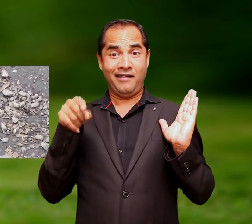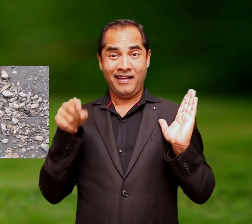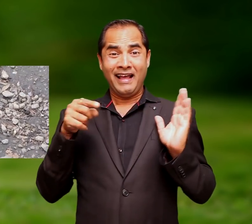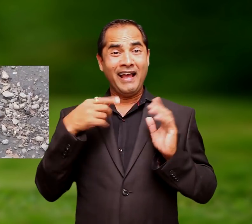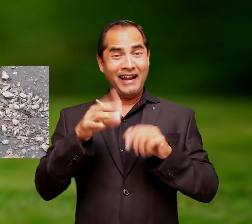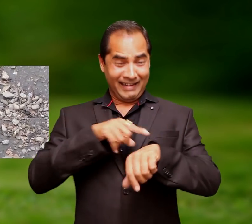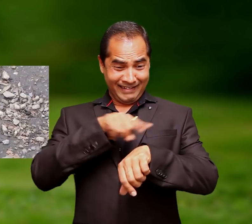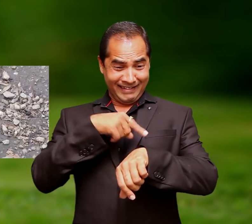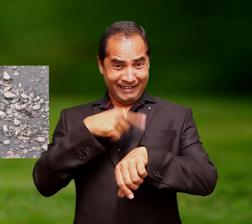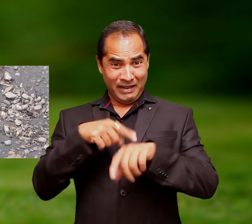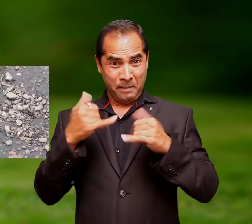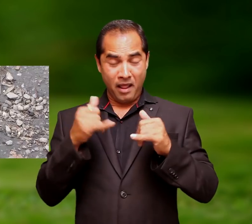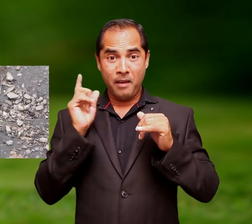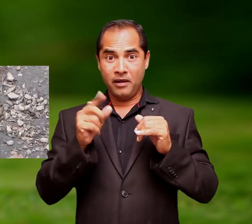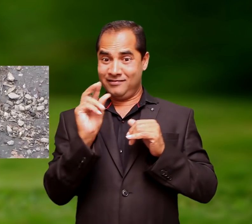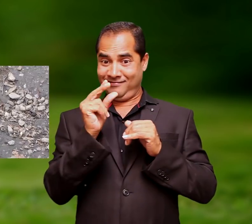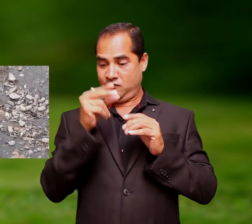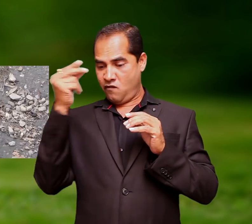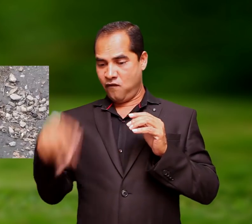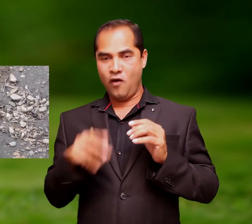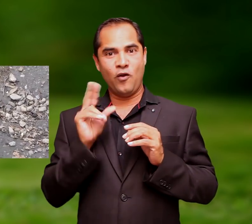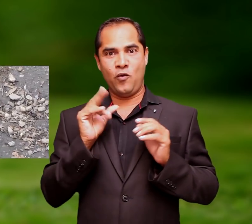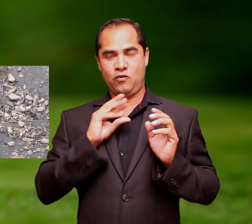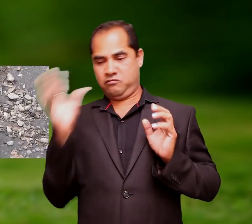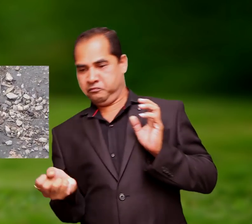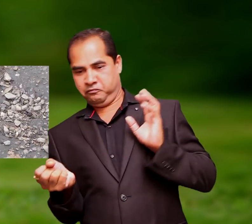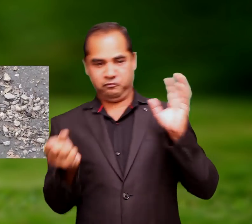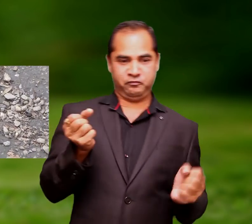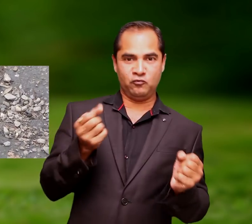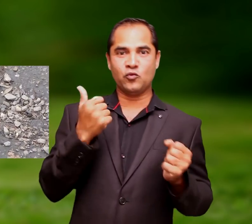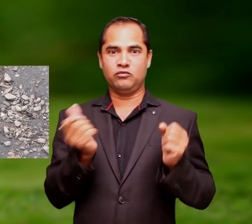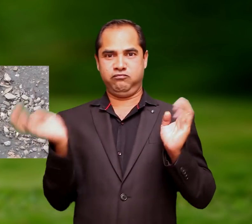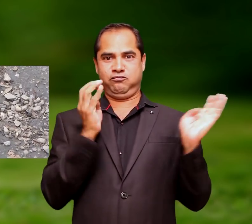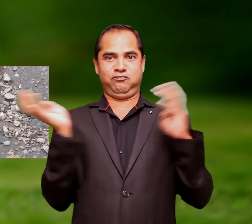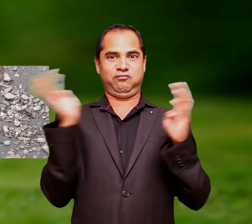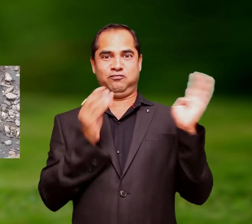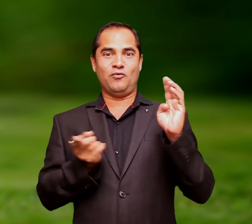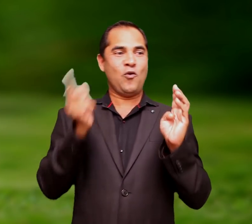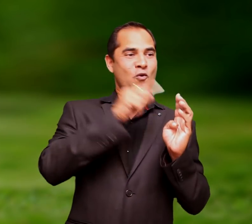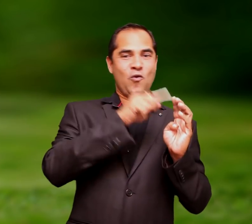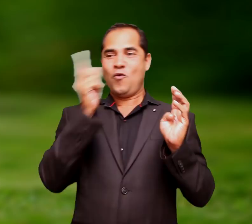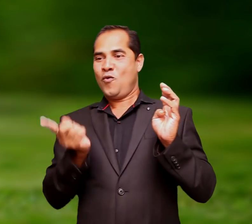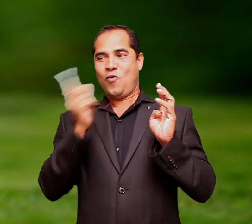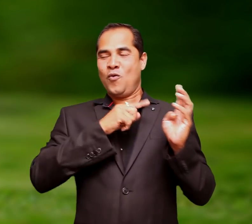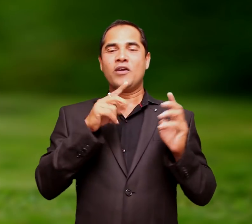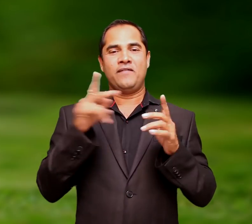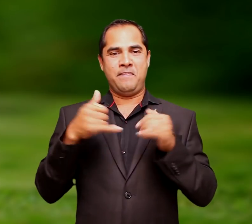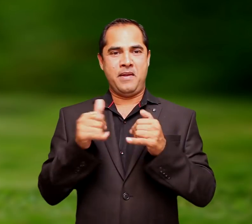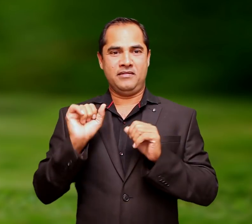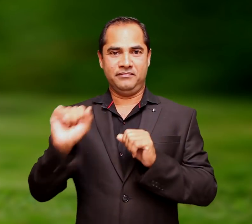them up and down, his white flat belly without ever dropping one to the floor.